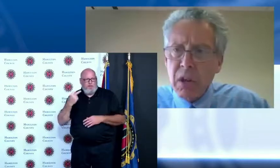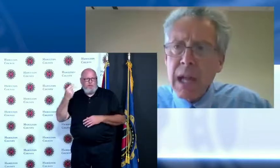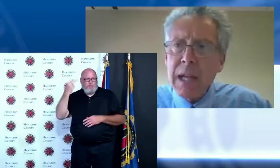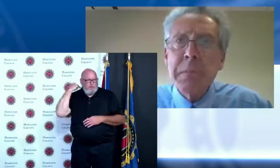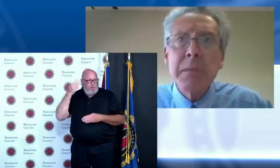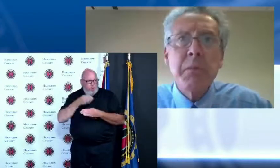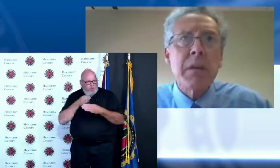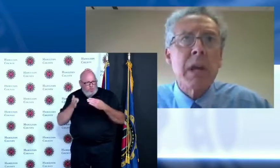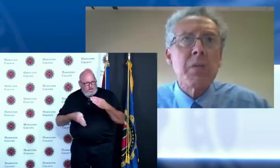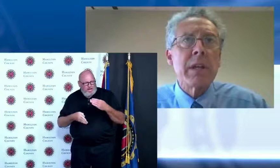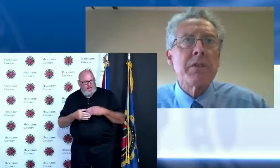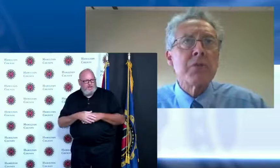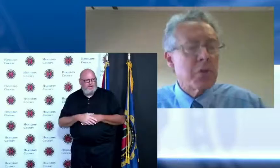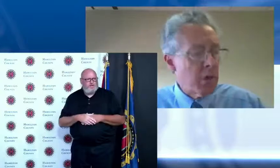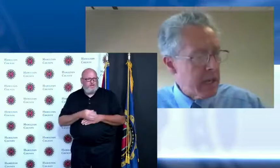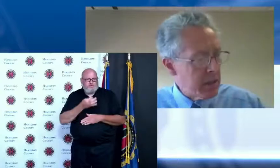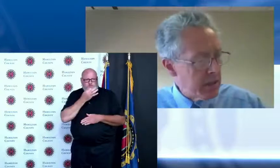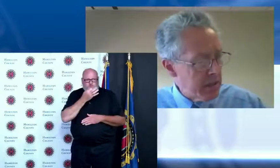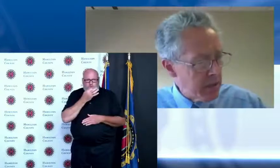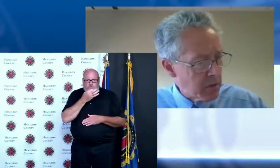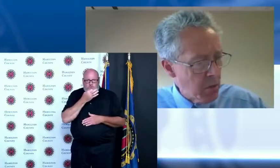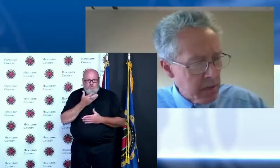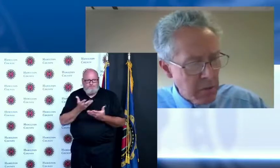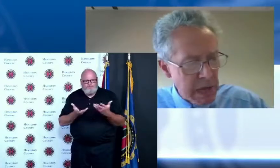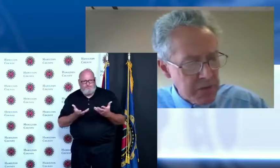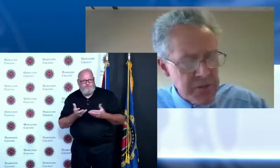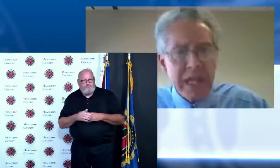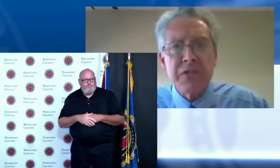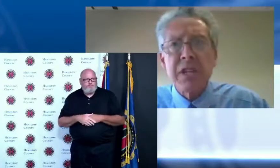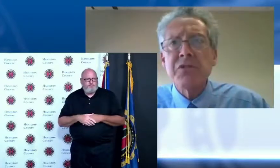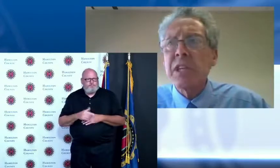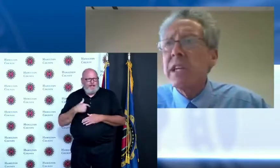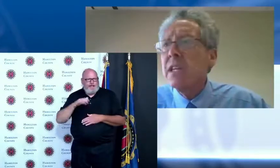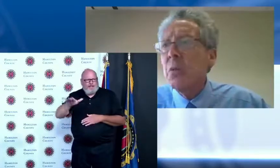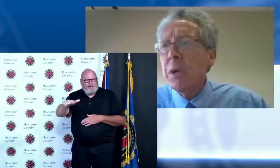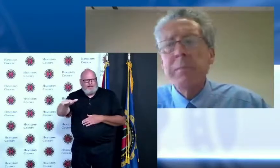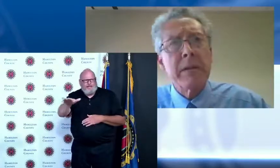there are a lot of people that I run into Greg that are going around saying essentially what